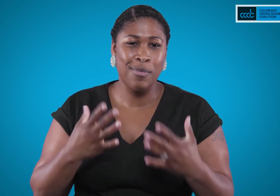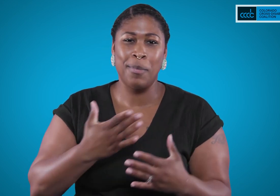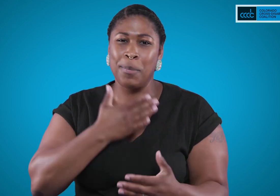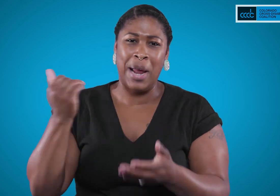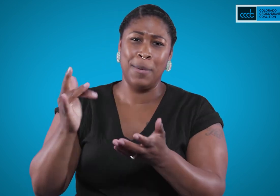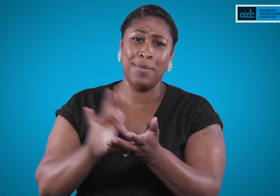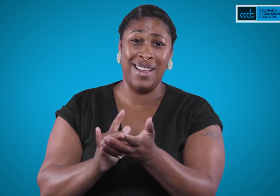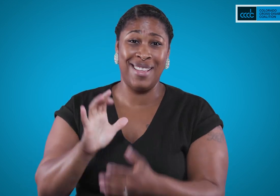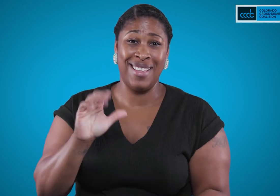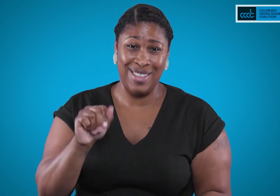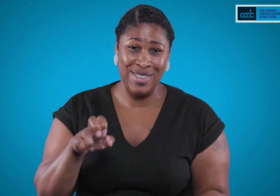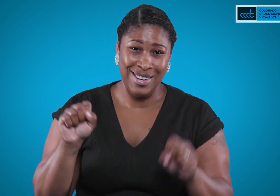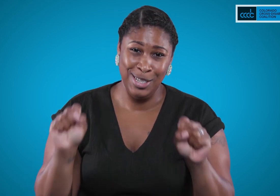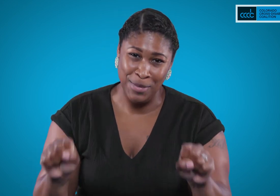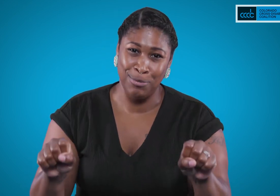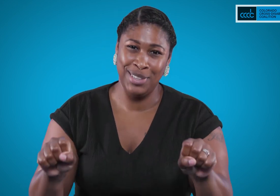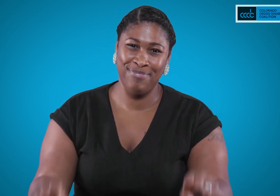and to provide the best medical care possible.